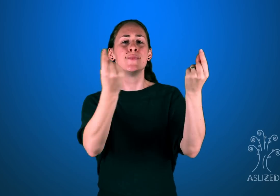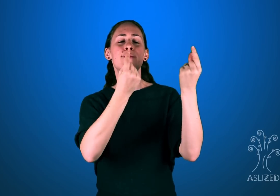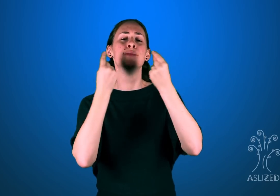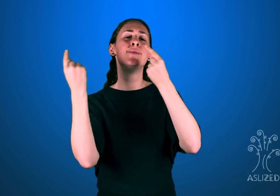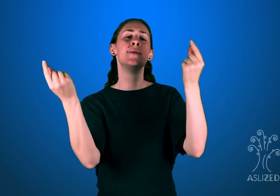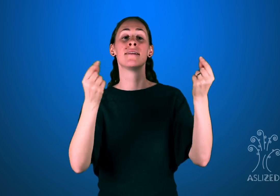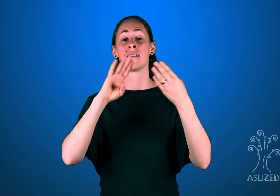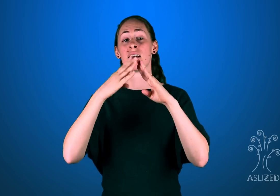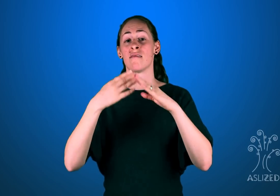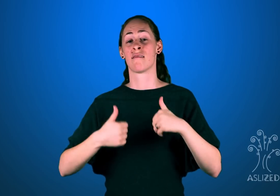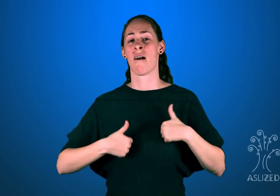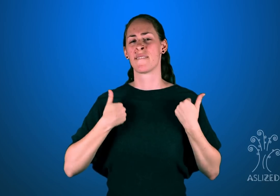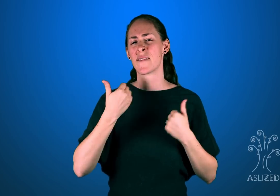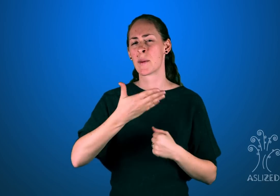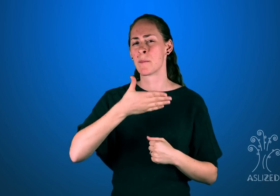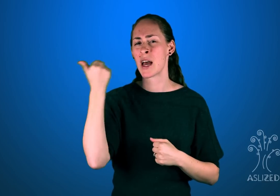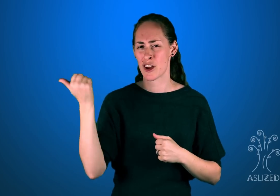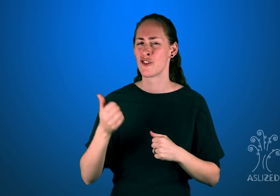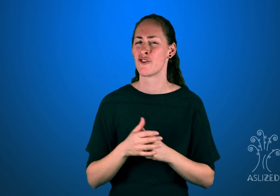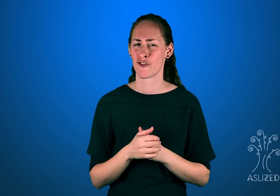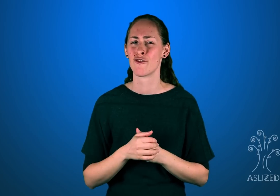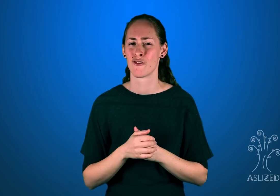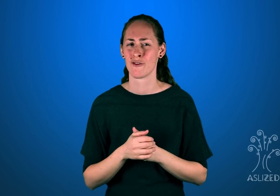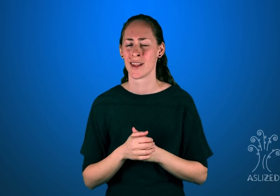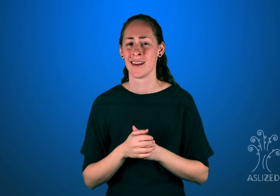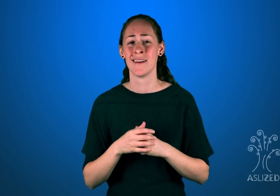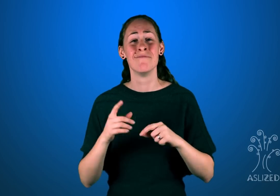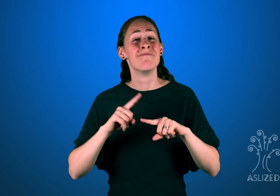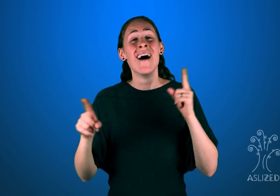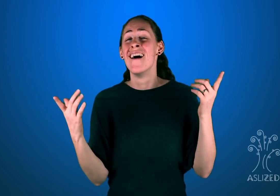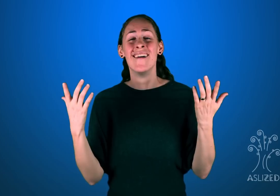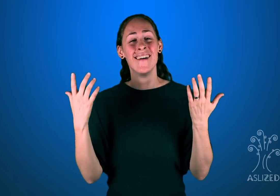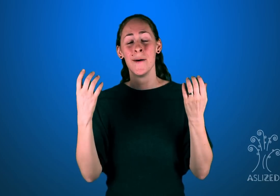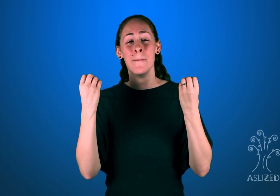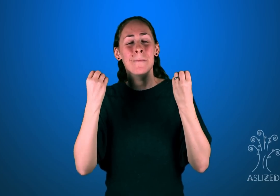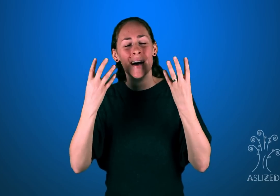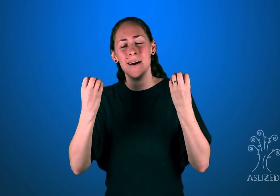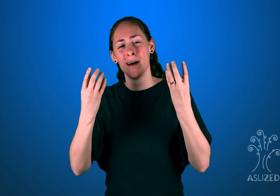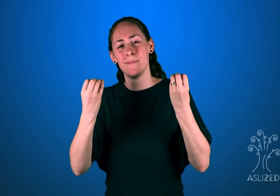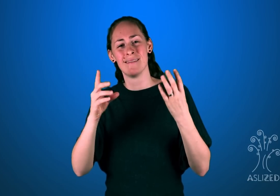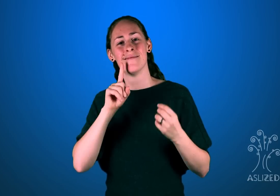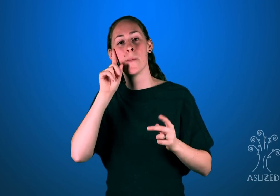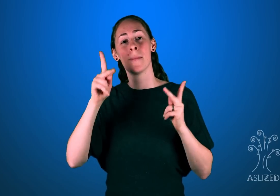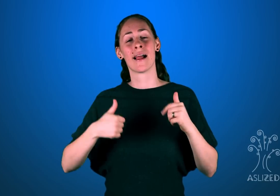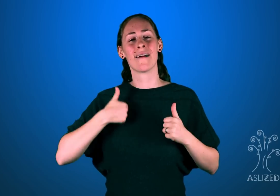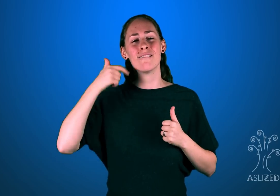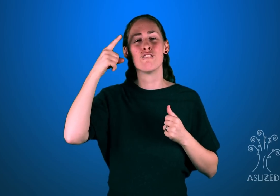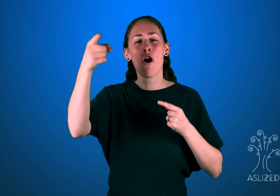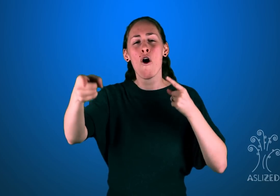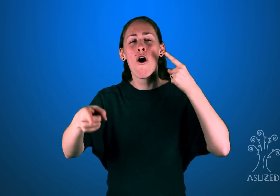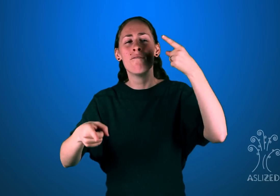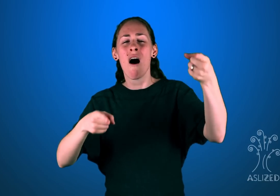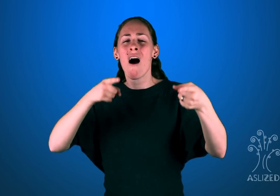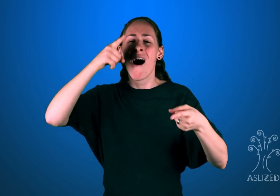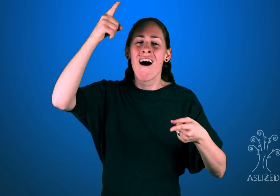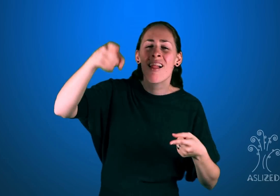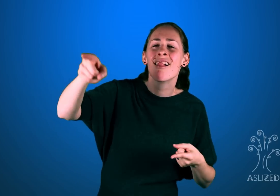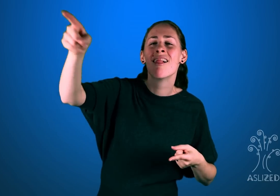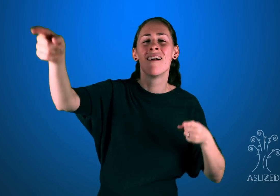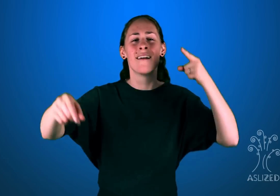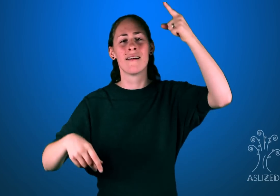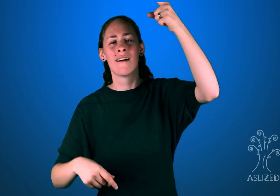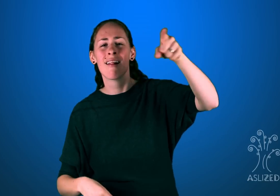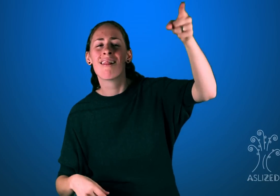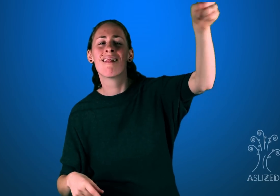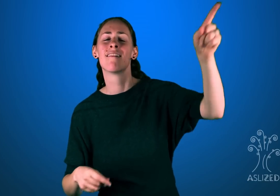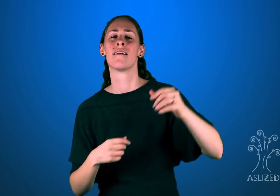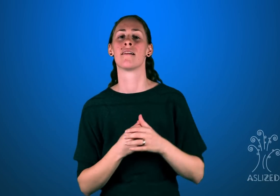and events. The city life is definitely better. But, many Deaf people life in rural areas, far from